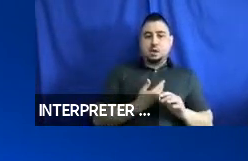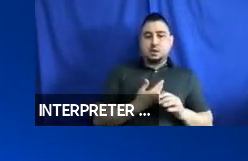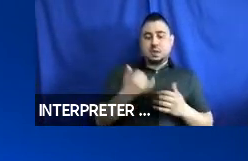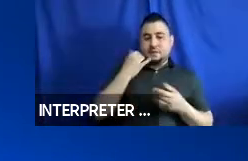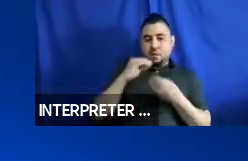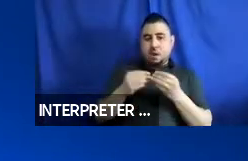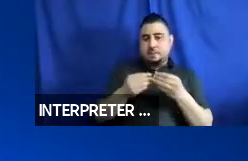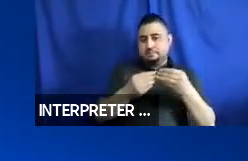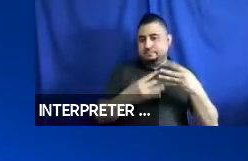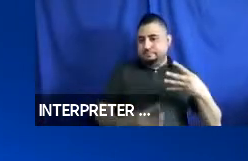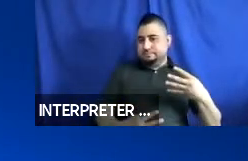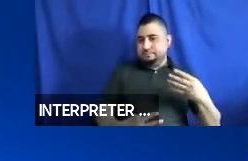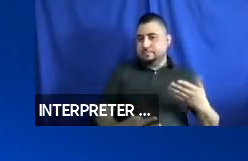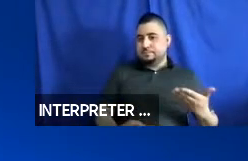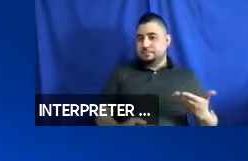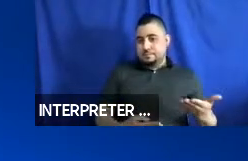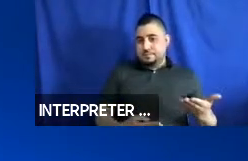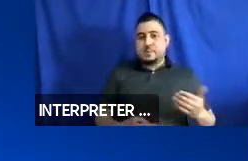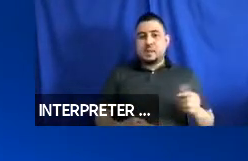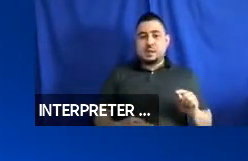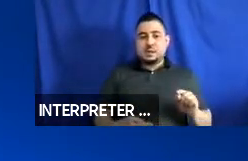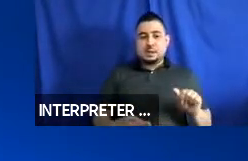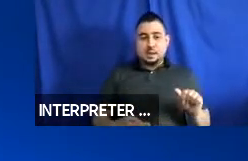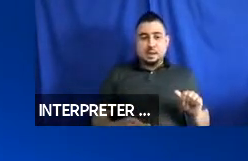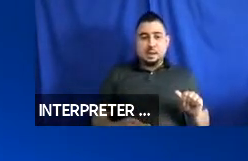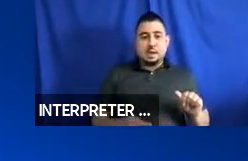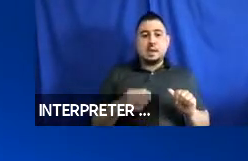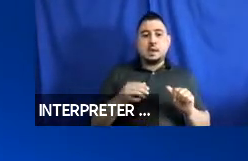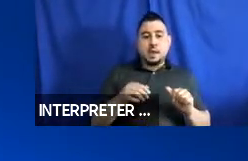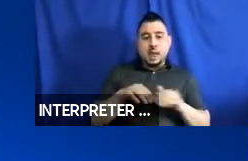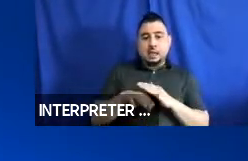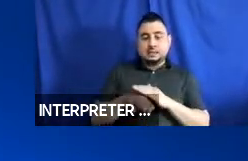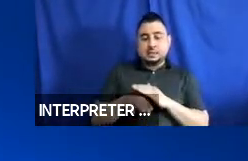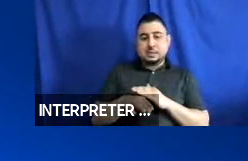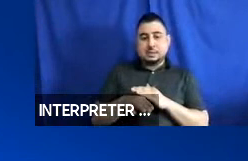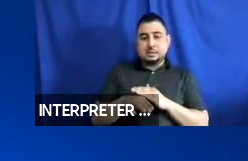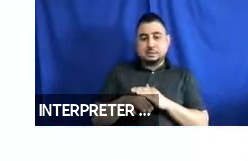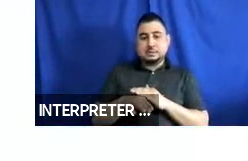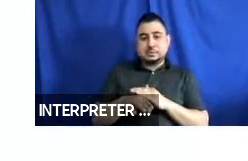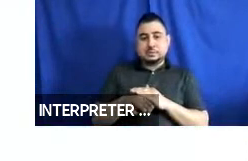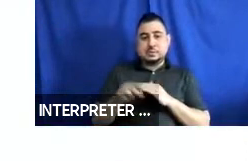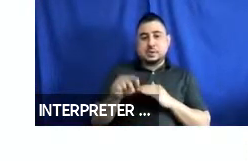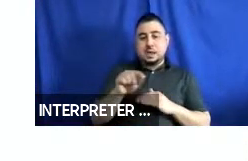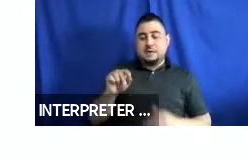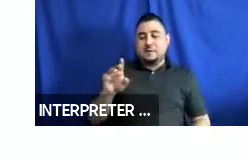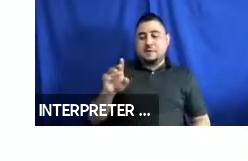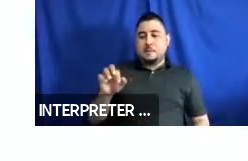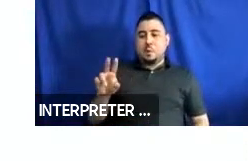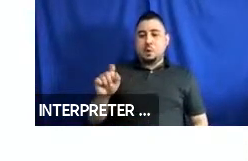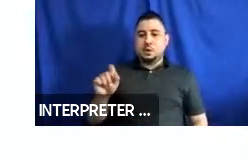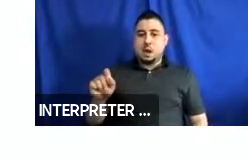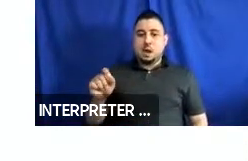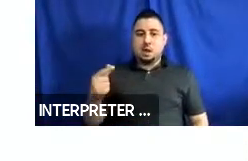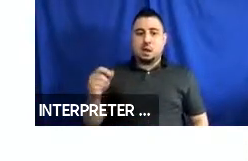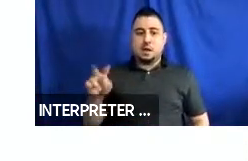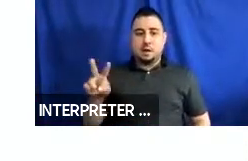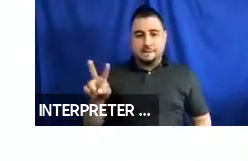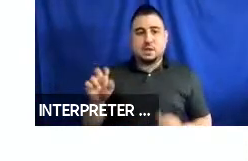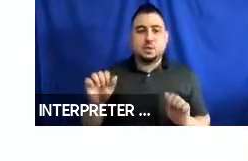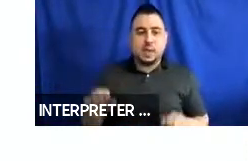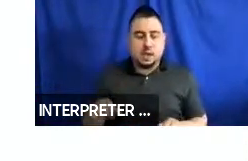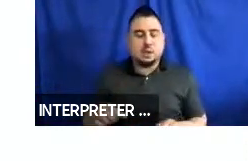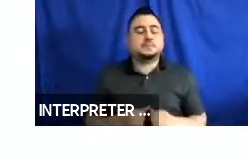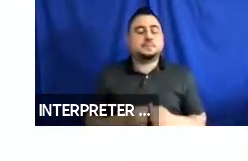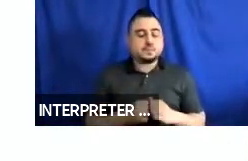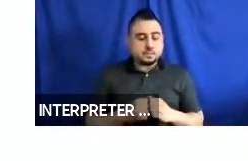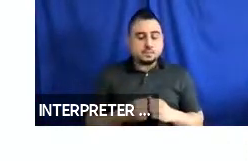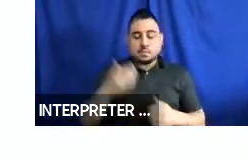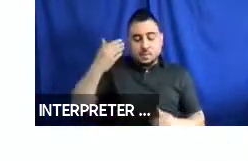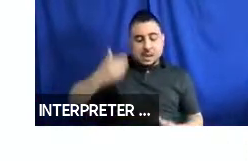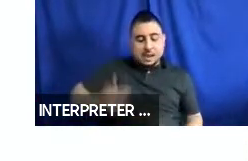listed below and also at: TA@access-board.gov. So, again, I am Scott Windley, I’m an Accessibility